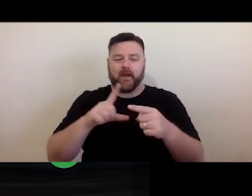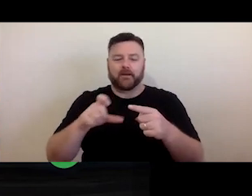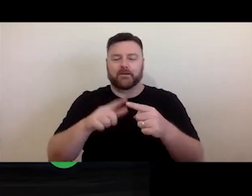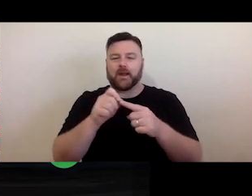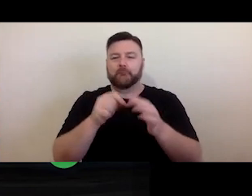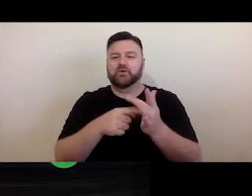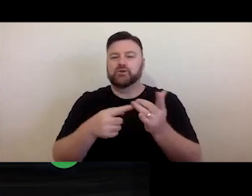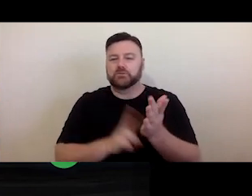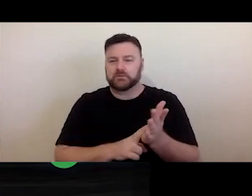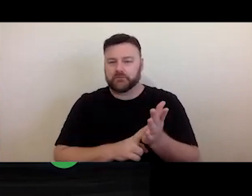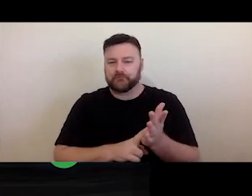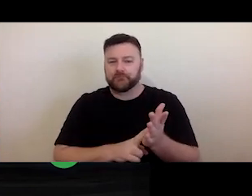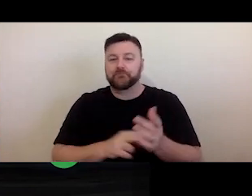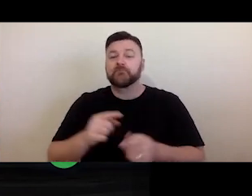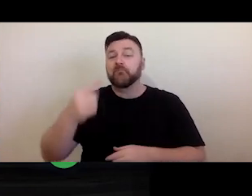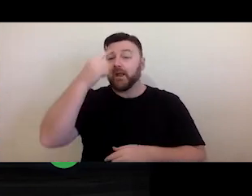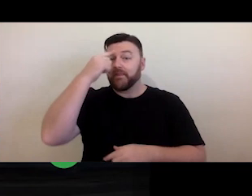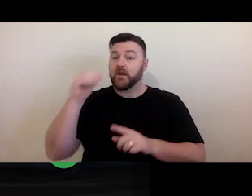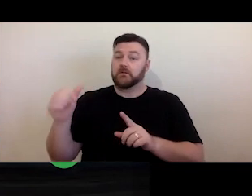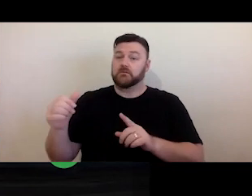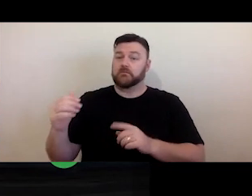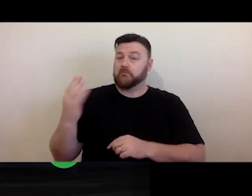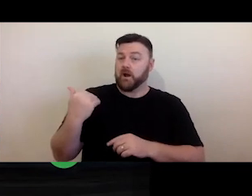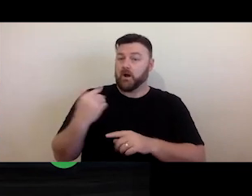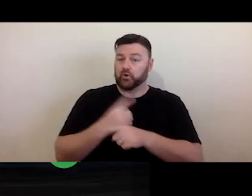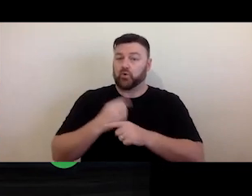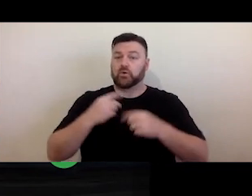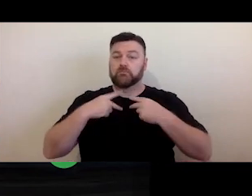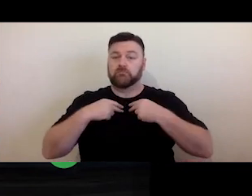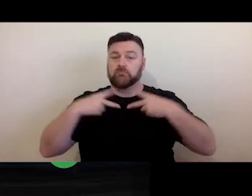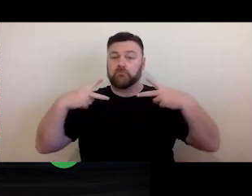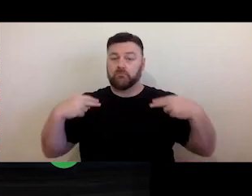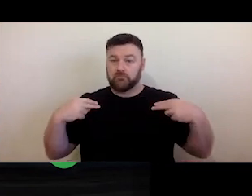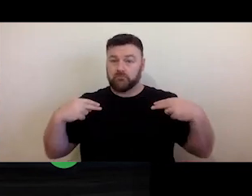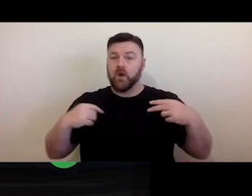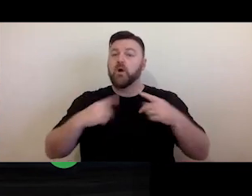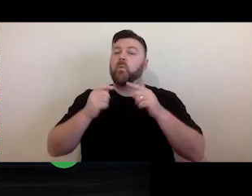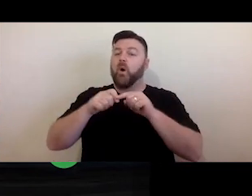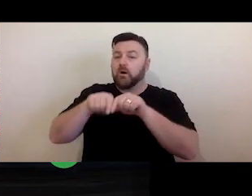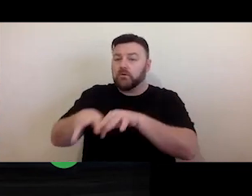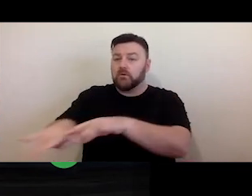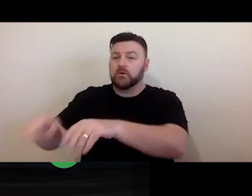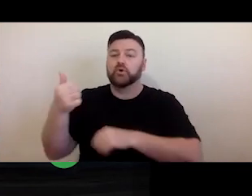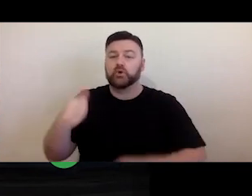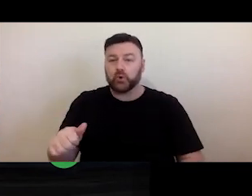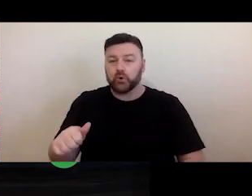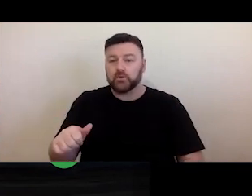about your bow tie - think about the downstream uses you want to make and whether or not that might require you to have to grant rights to